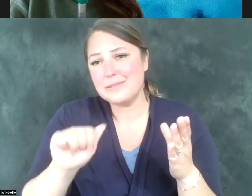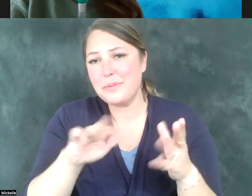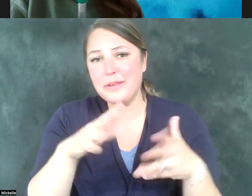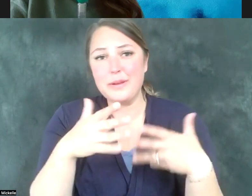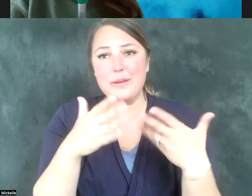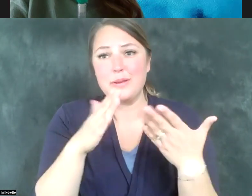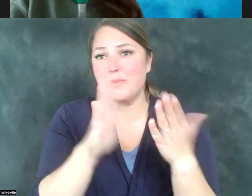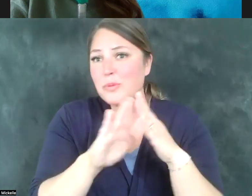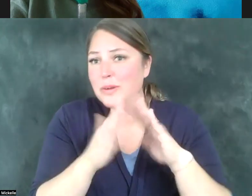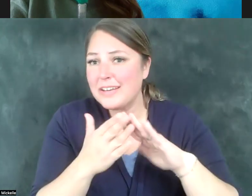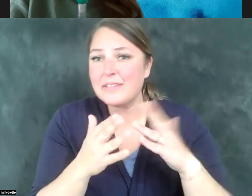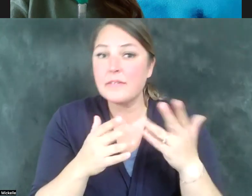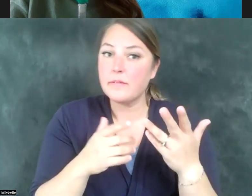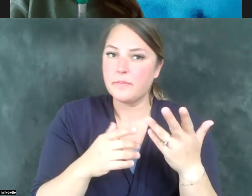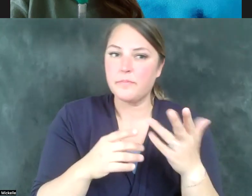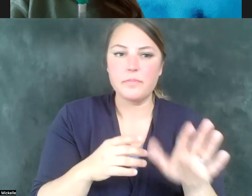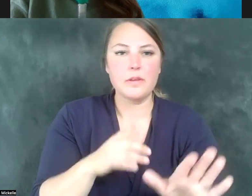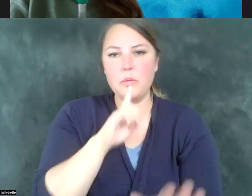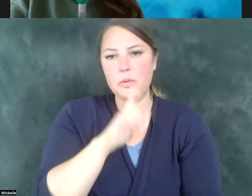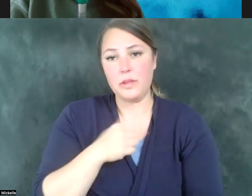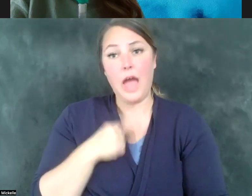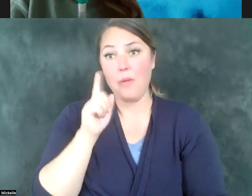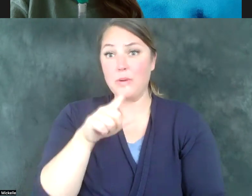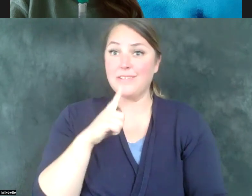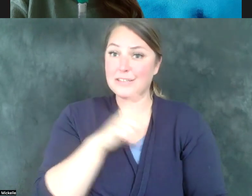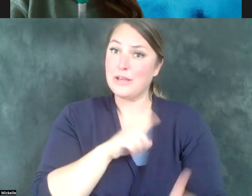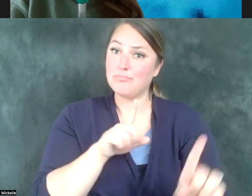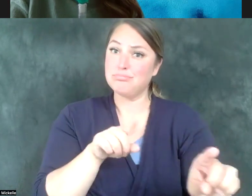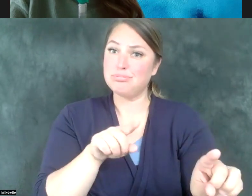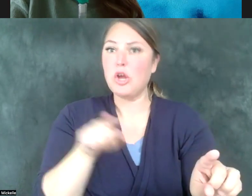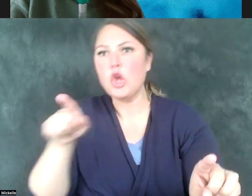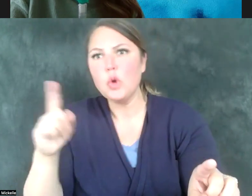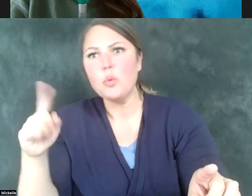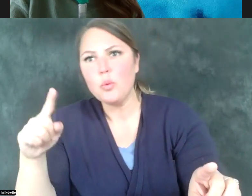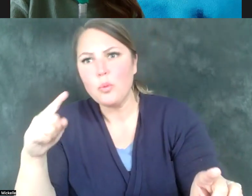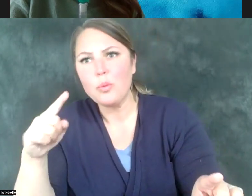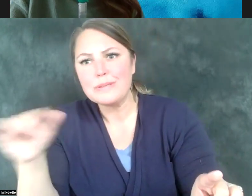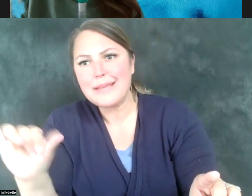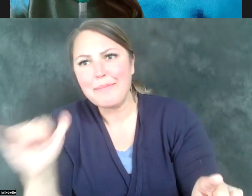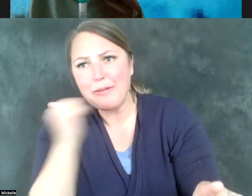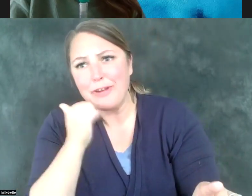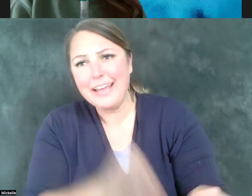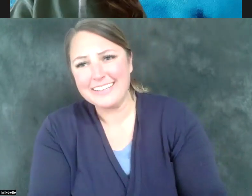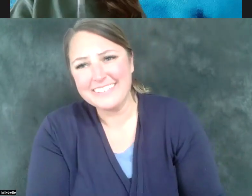can't remember time when I've been at the legislature when you haven't been there. And you've been there every day, dude. So thank you.